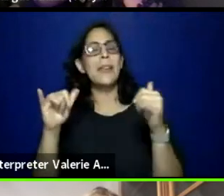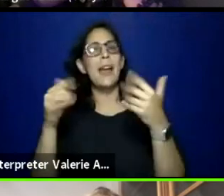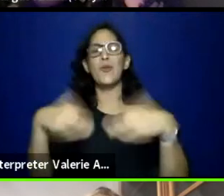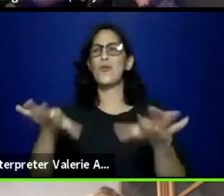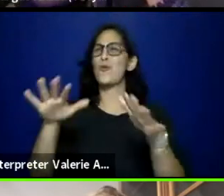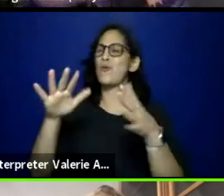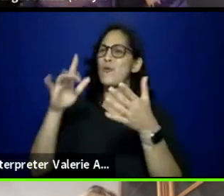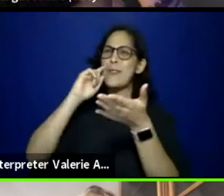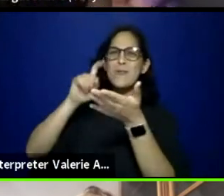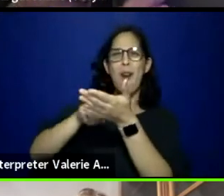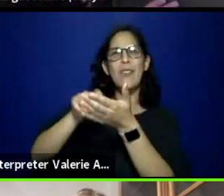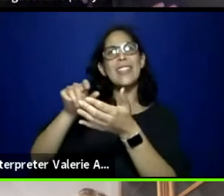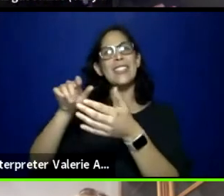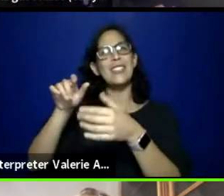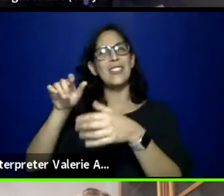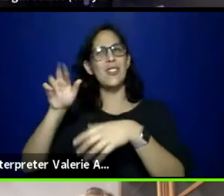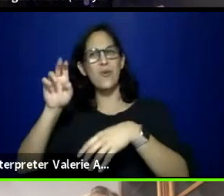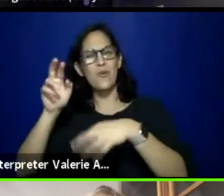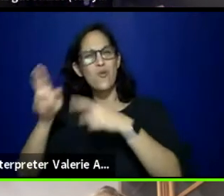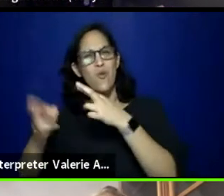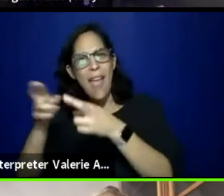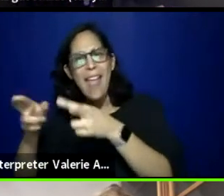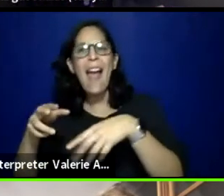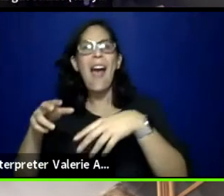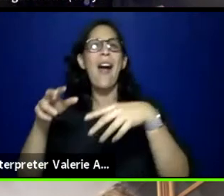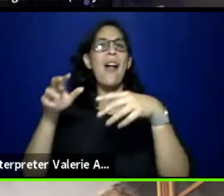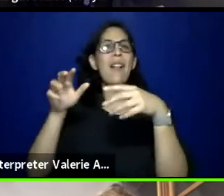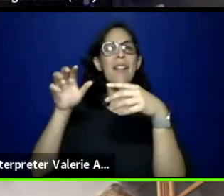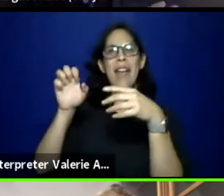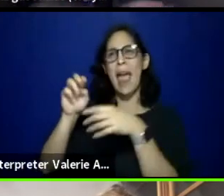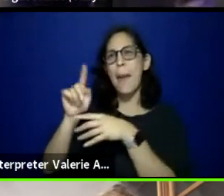Fran and Amber and Edgar, and the whole ensemble,